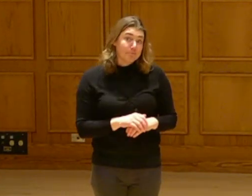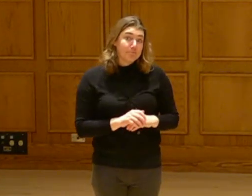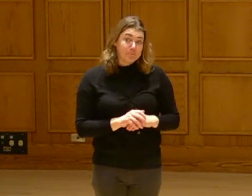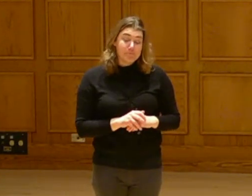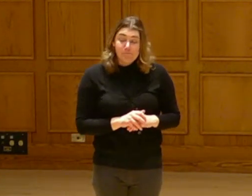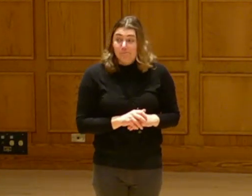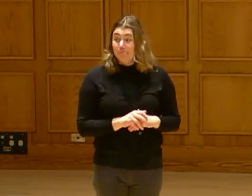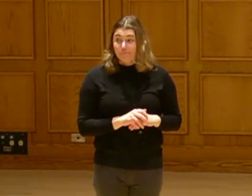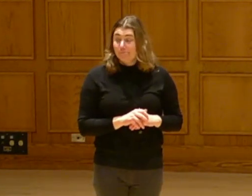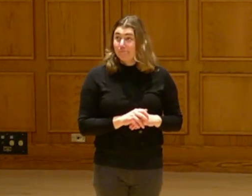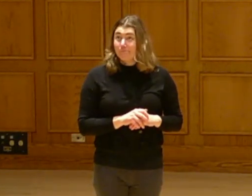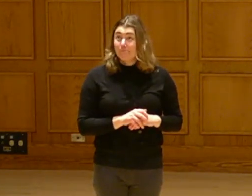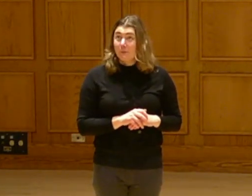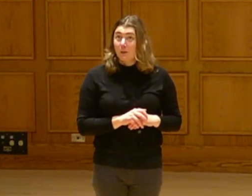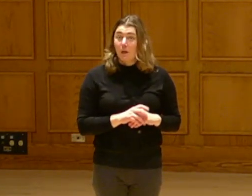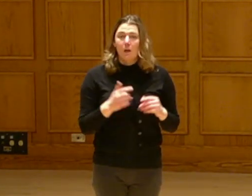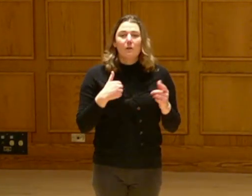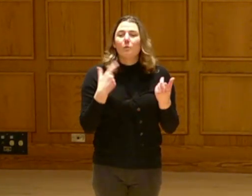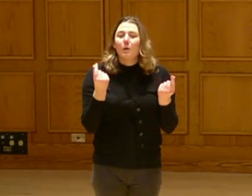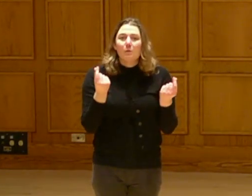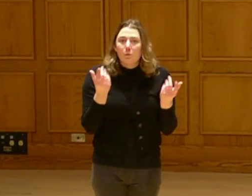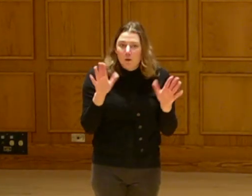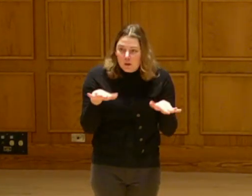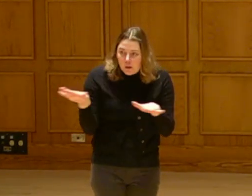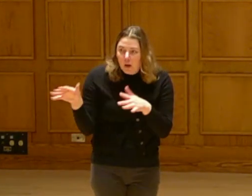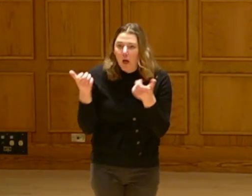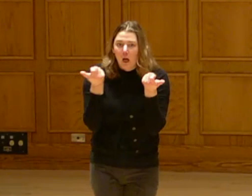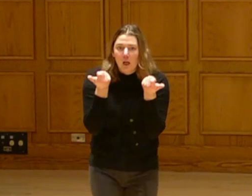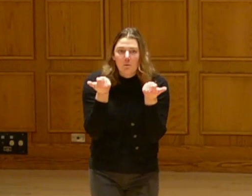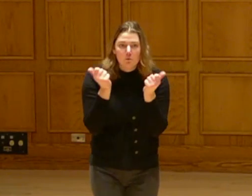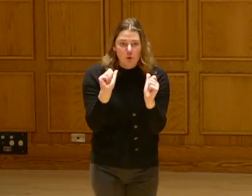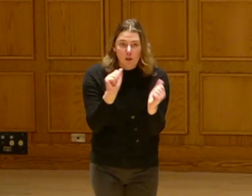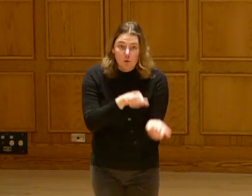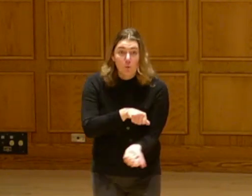I think the cure to is a renewable energy. What I'm really trying to do, people, I'm trying to attack poverty.